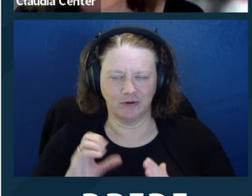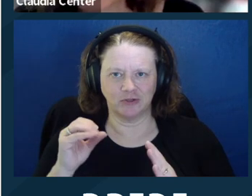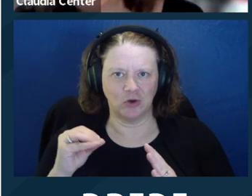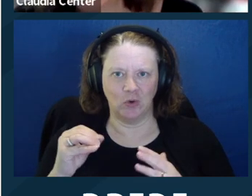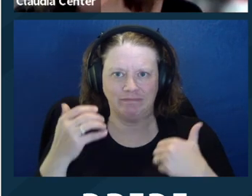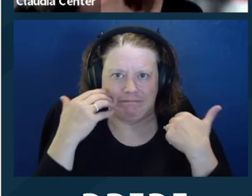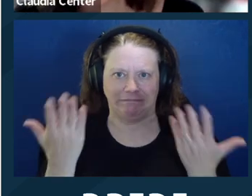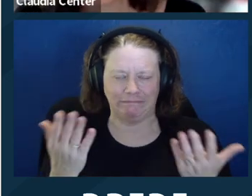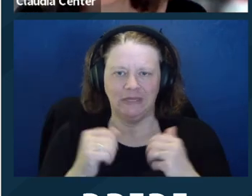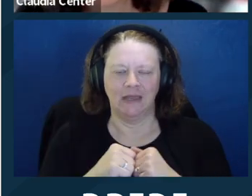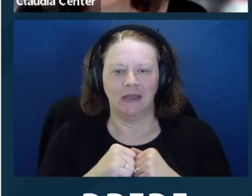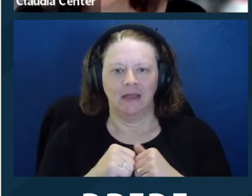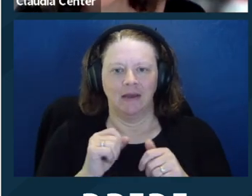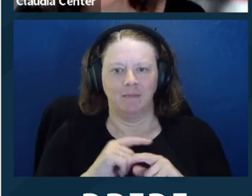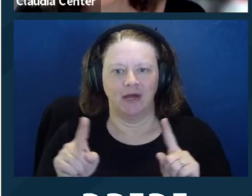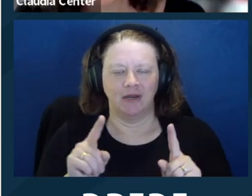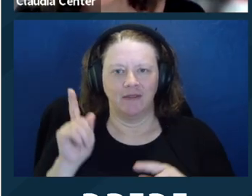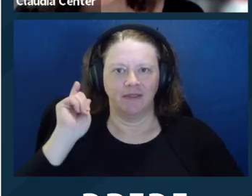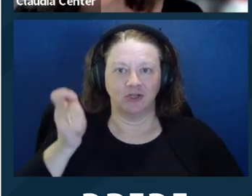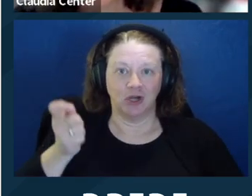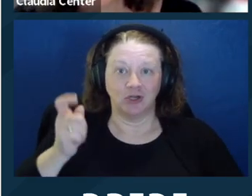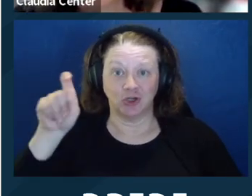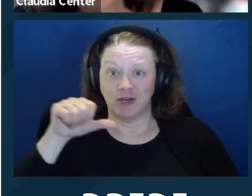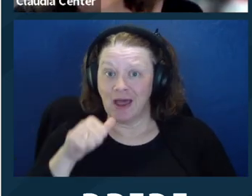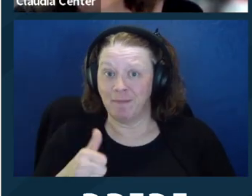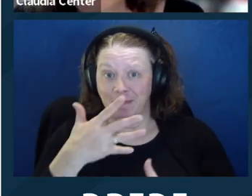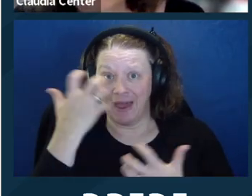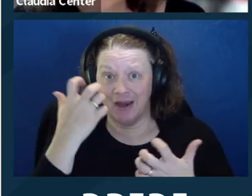I may have the case wrong. I'm not a disability lawyer.